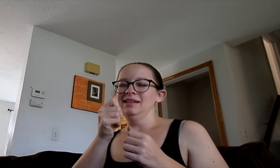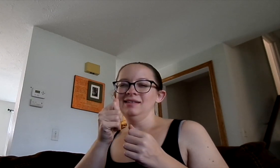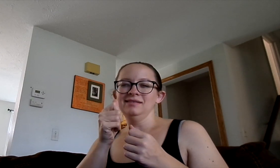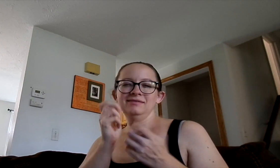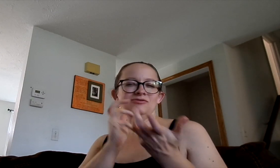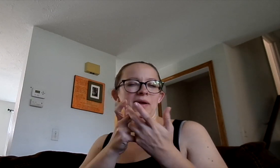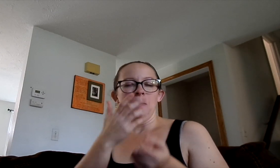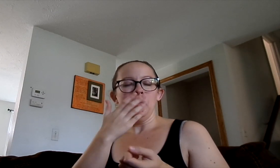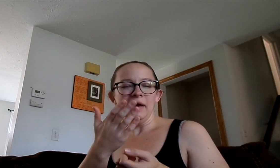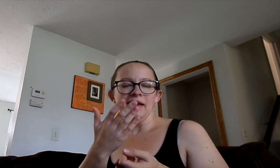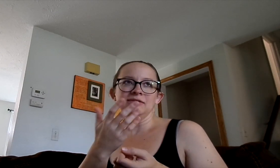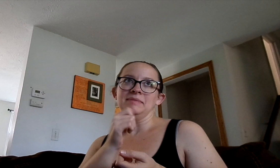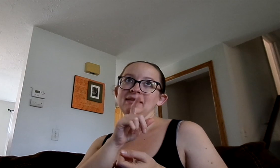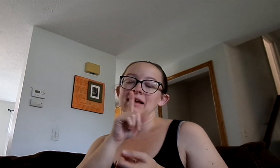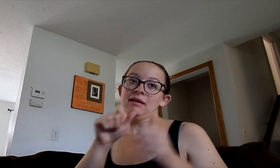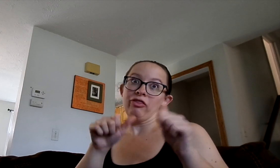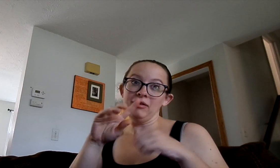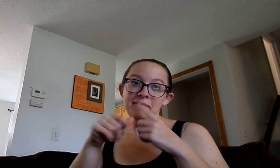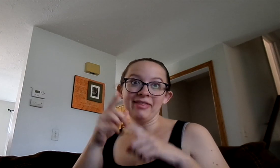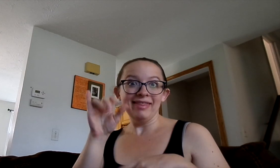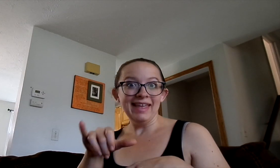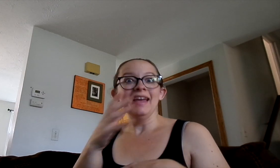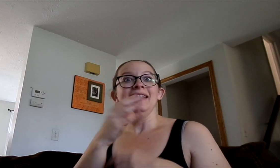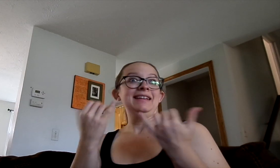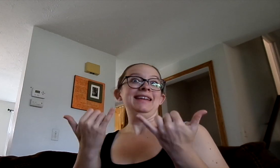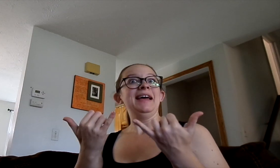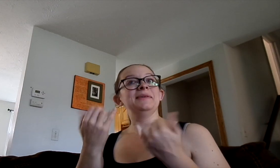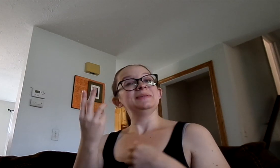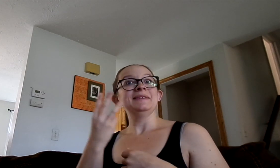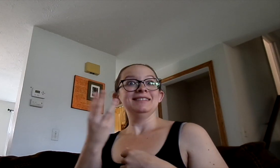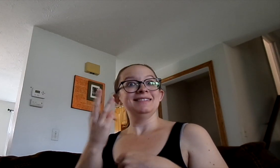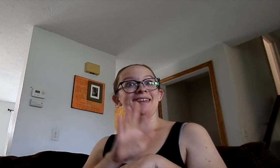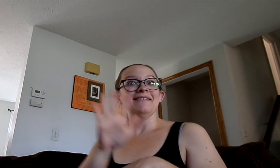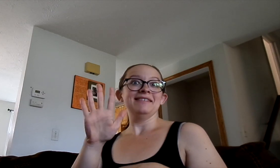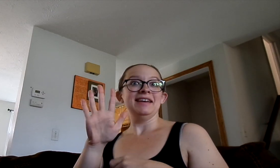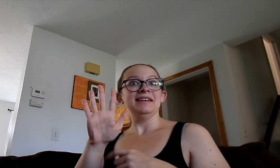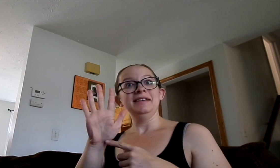and I don't know, we just didn't really gel well. I'm not even sure about that.